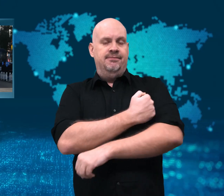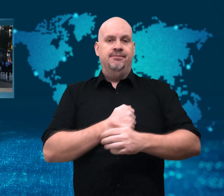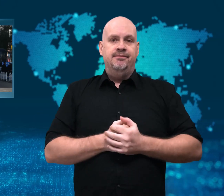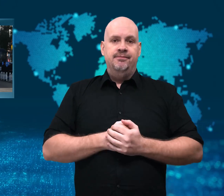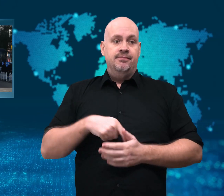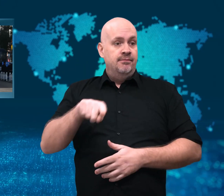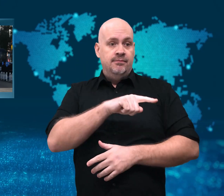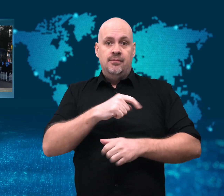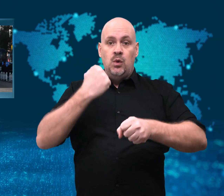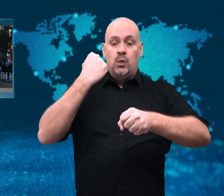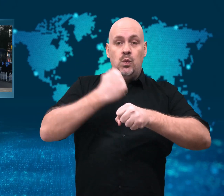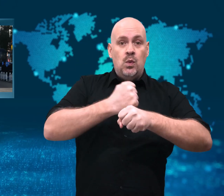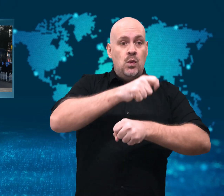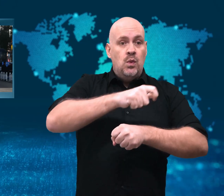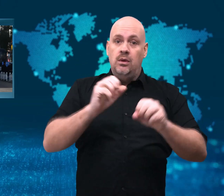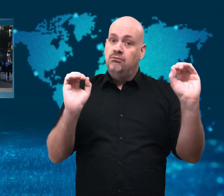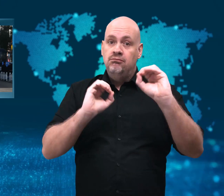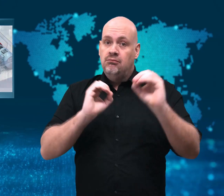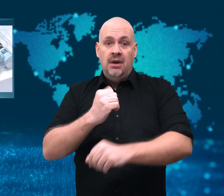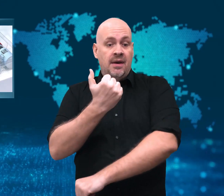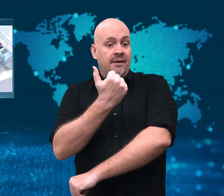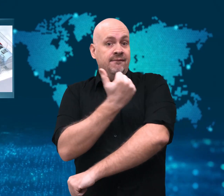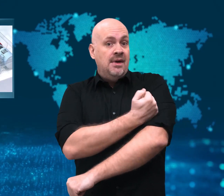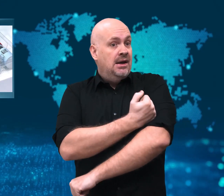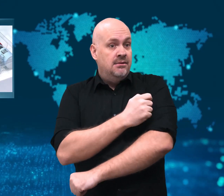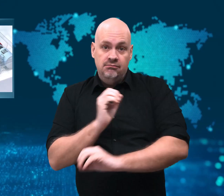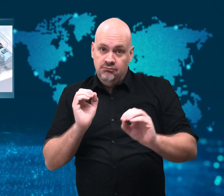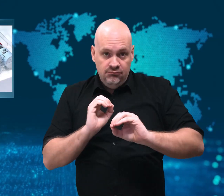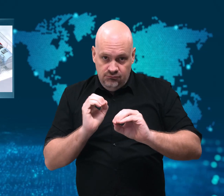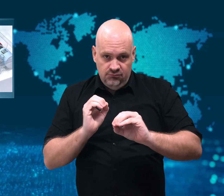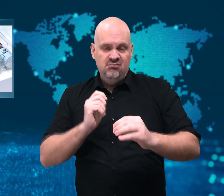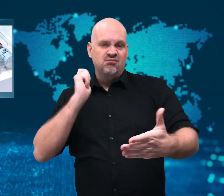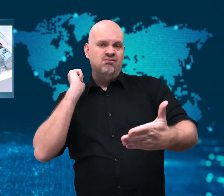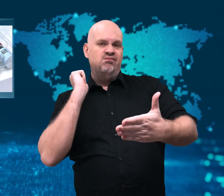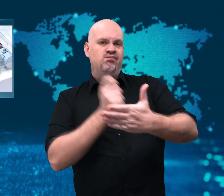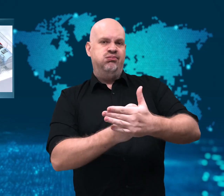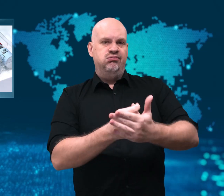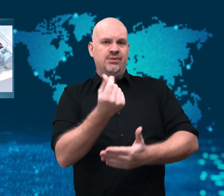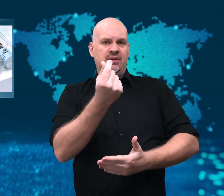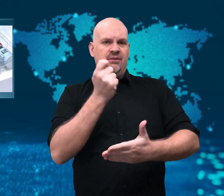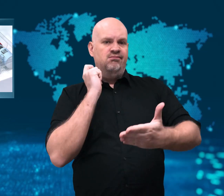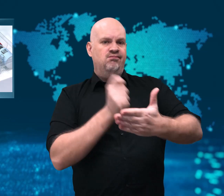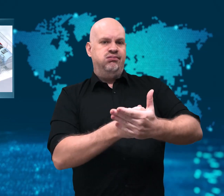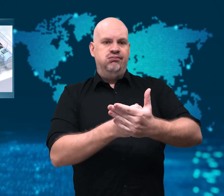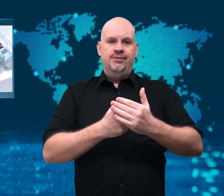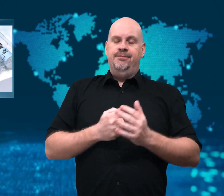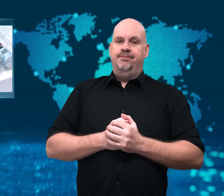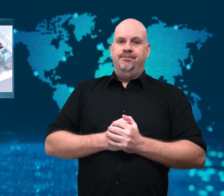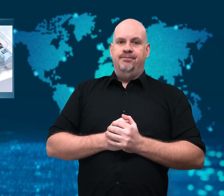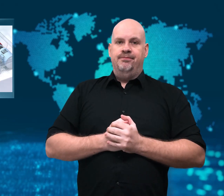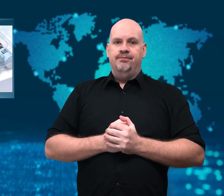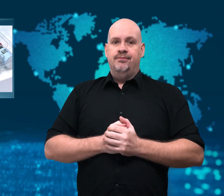In Italy, people over 50 must be vaccinated.